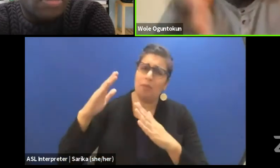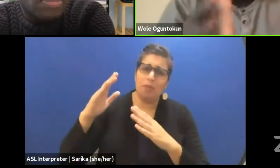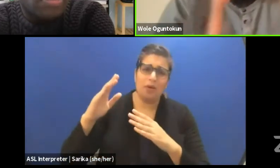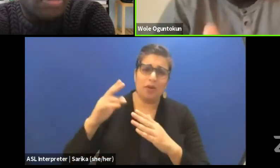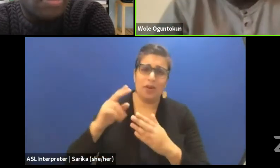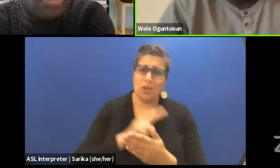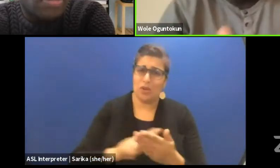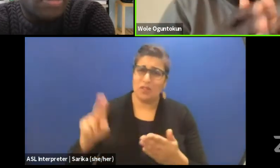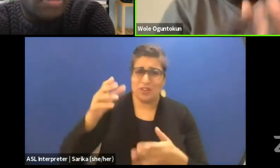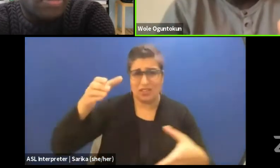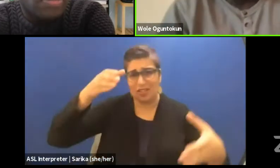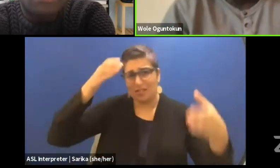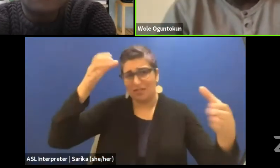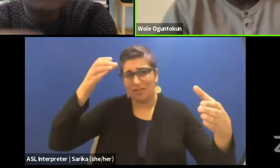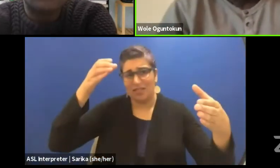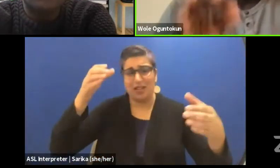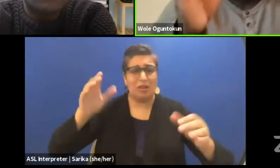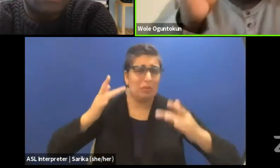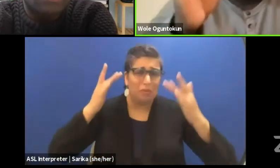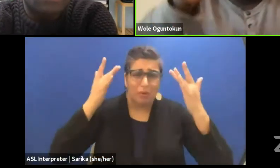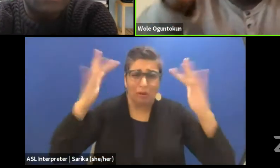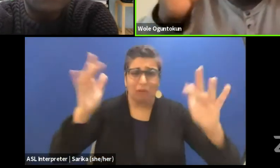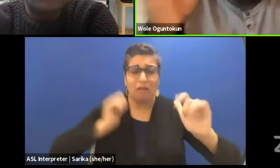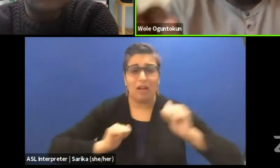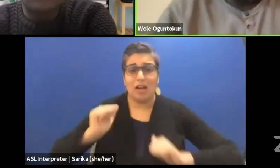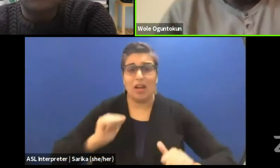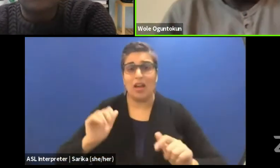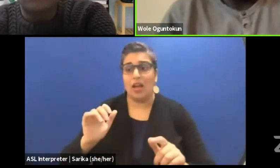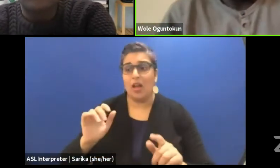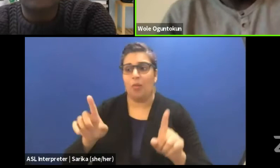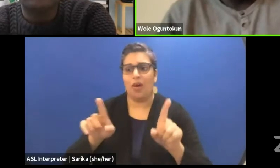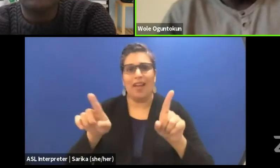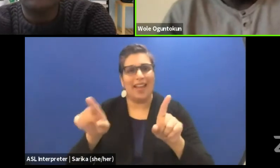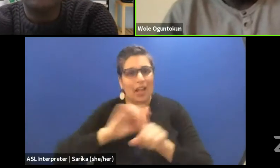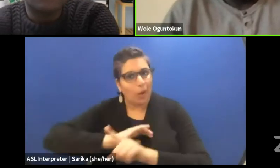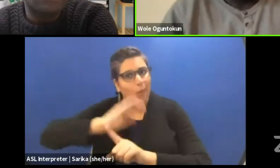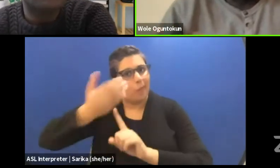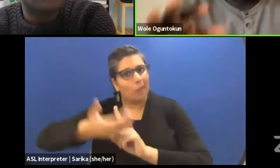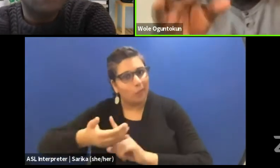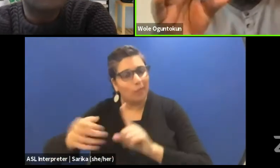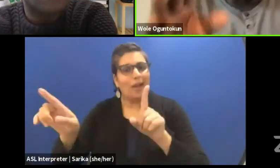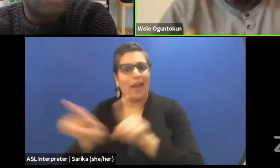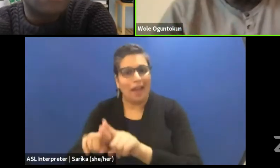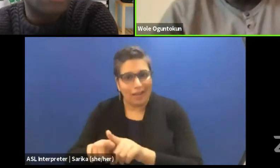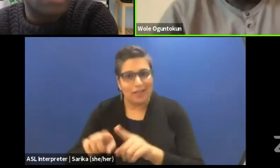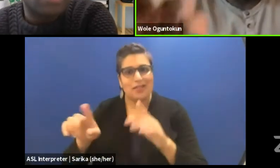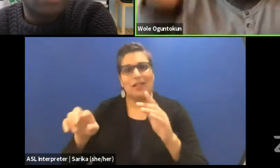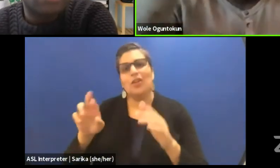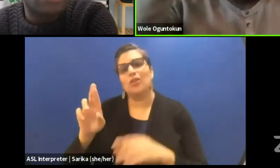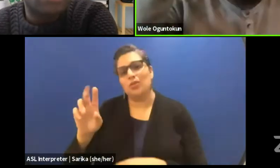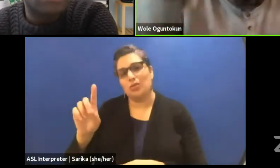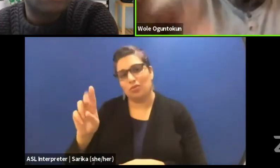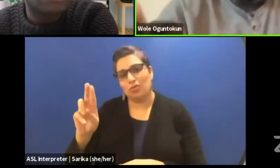They were actors, they were brilliant actors but they were dramaturgs as well. And so we sat and we would break it down,